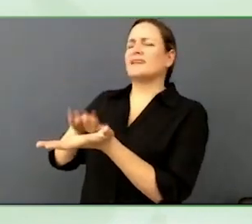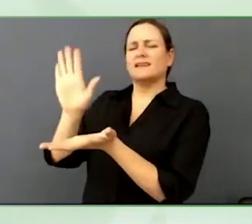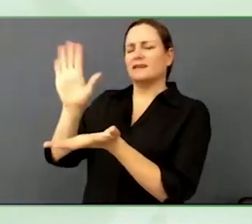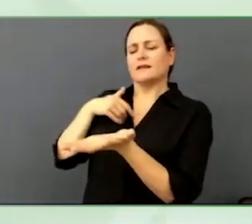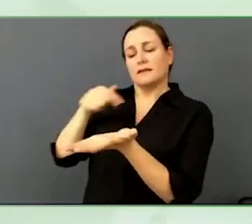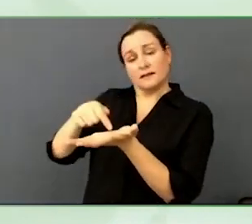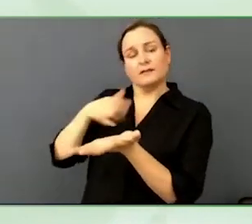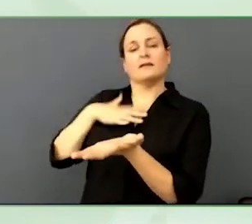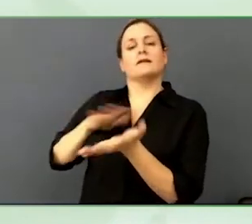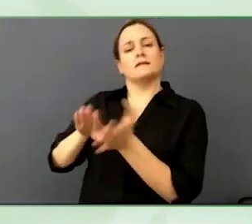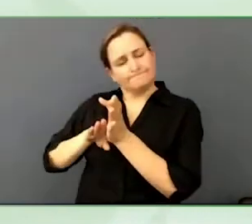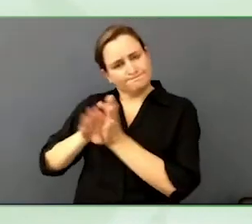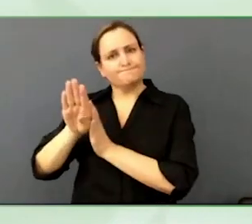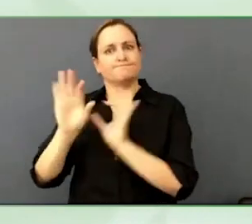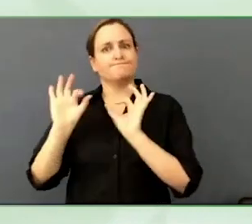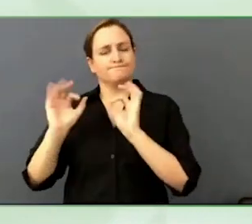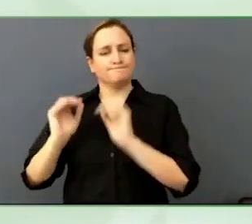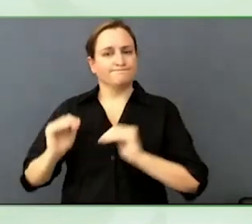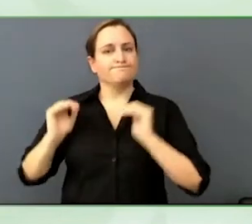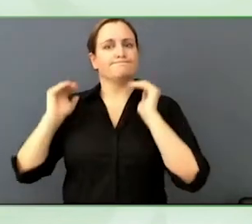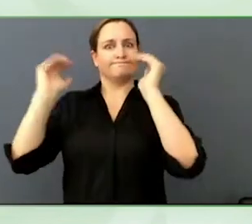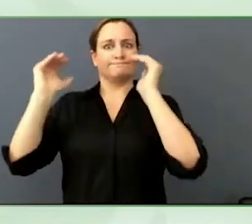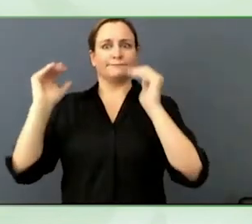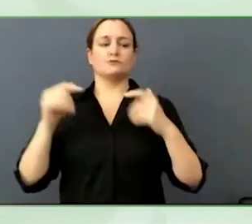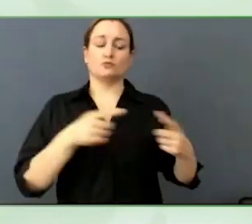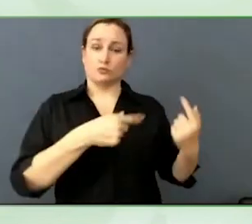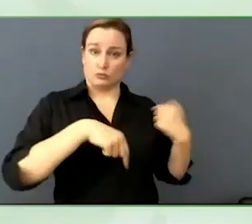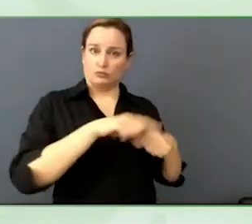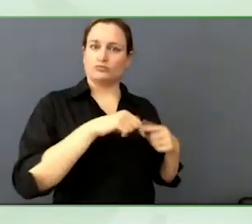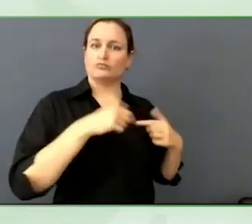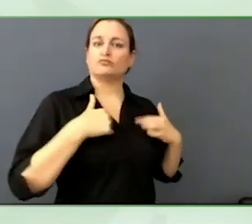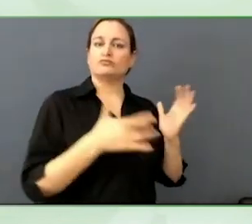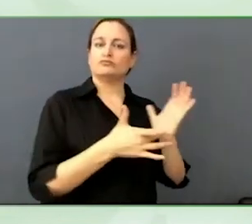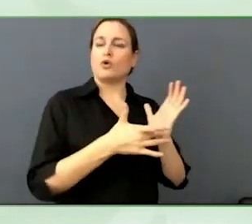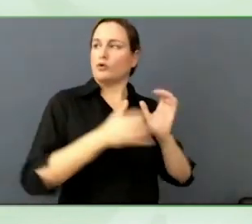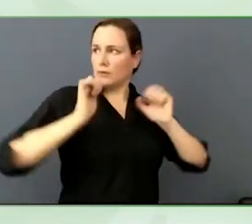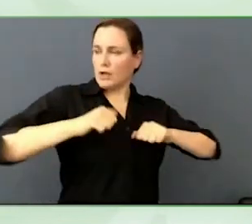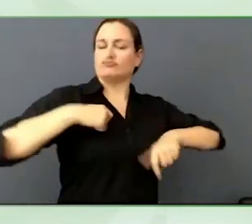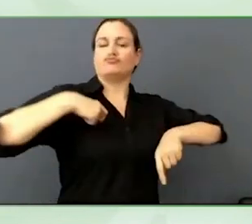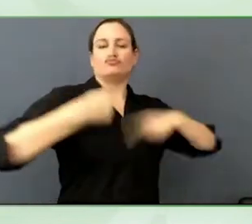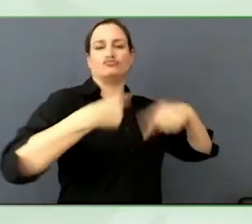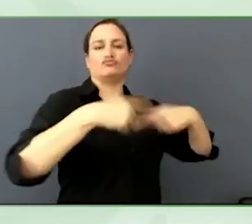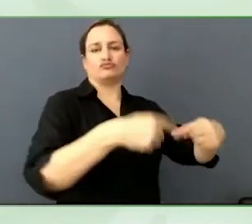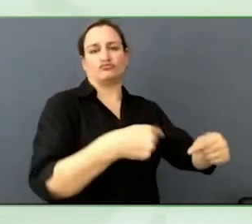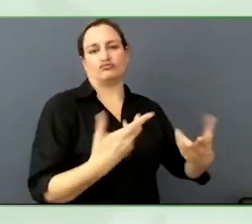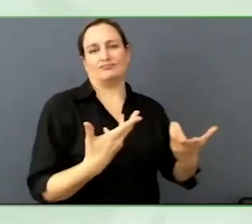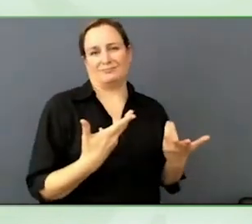Use of technology, we have the opportunity to do so much more and we should.